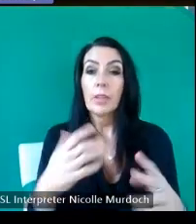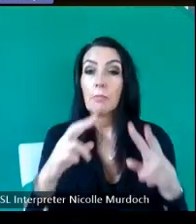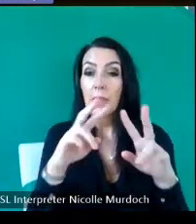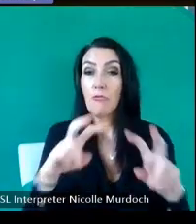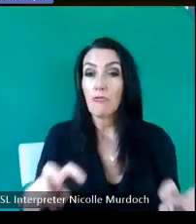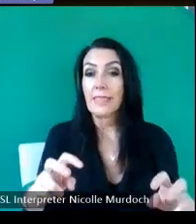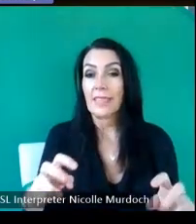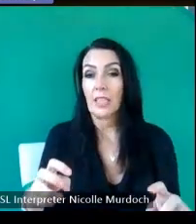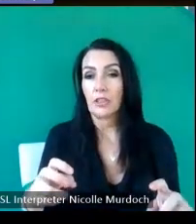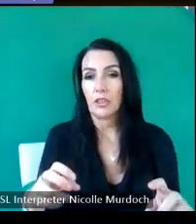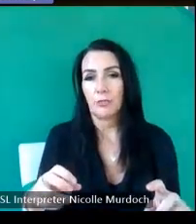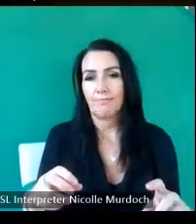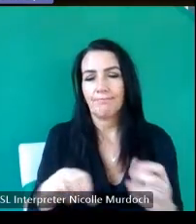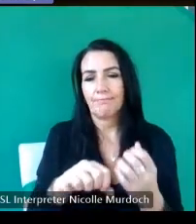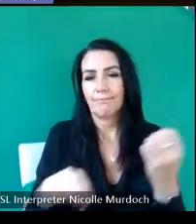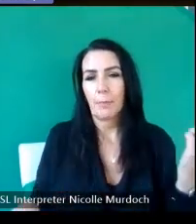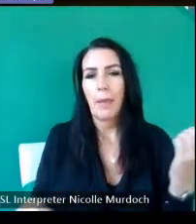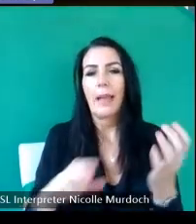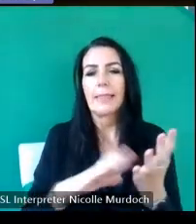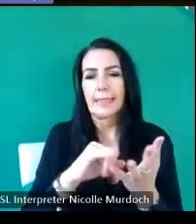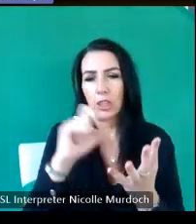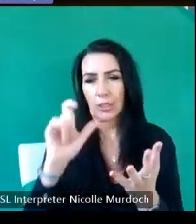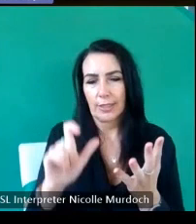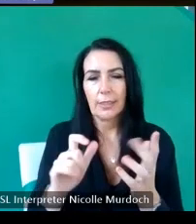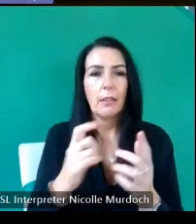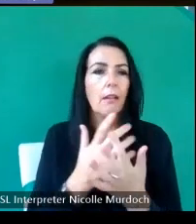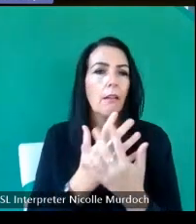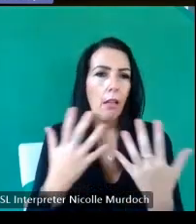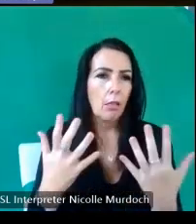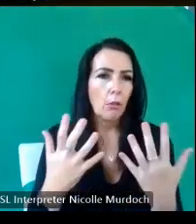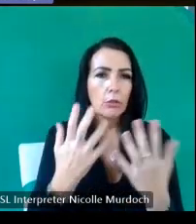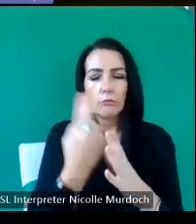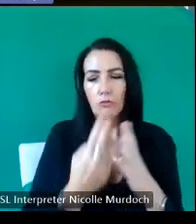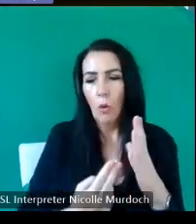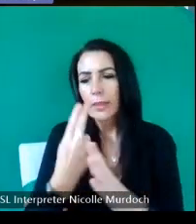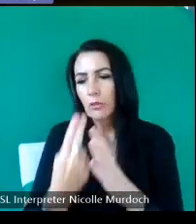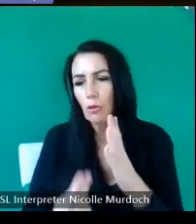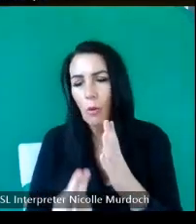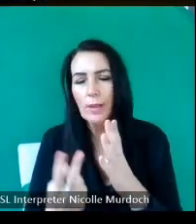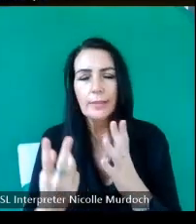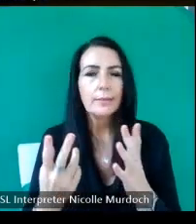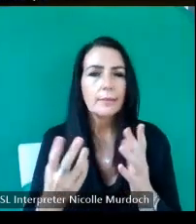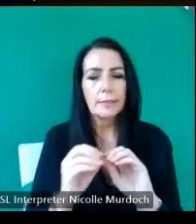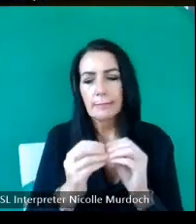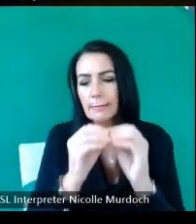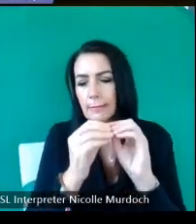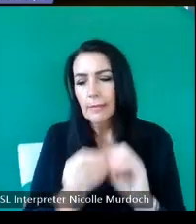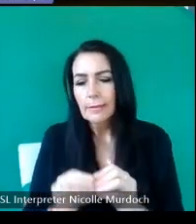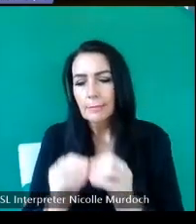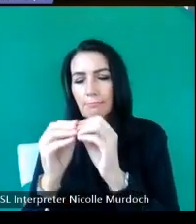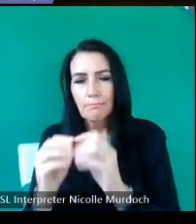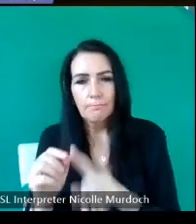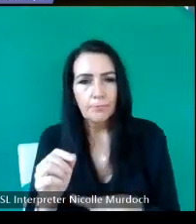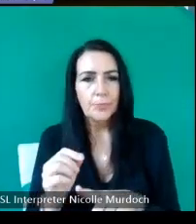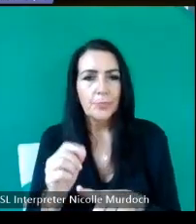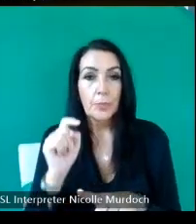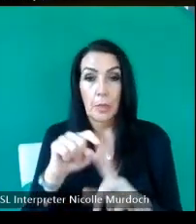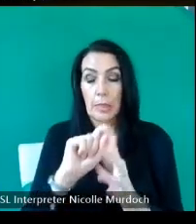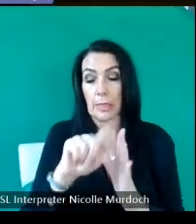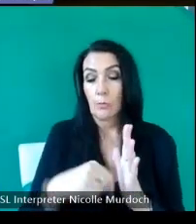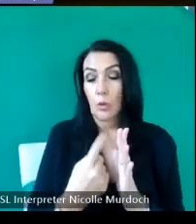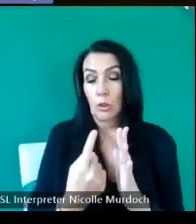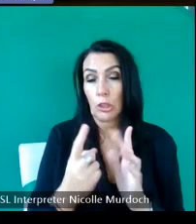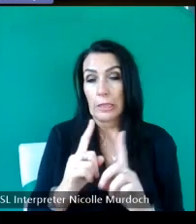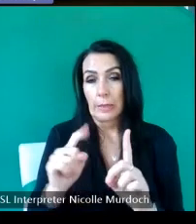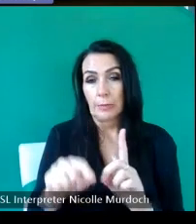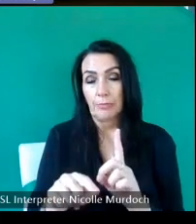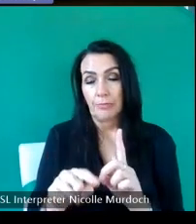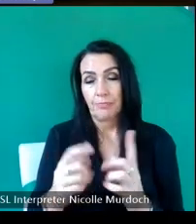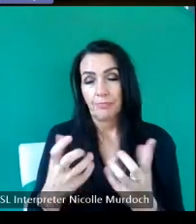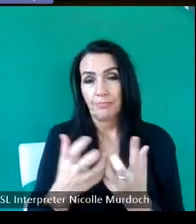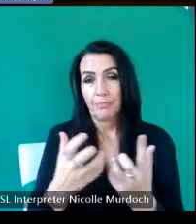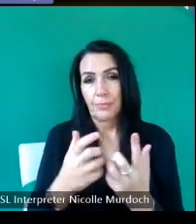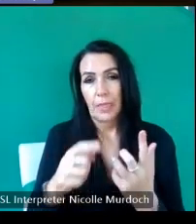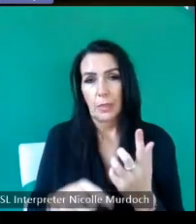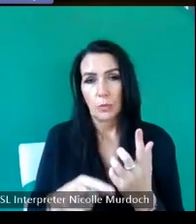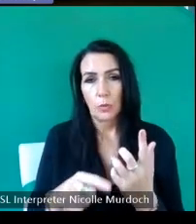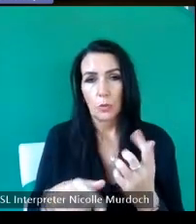and generated hundreds and hundreds of drawings um this project is a way of getting local communities